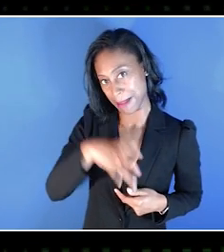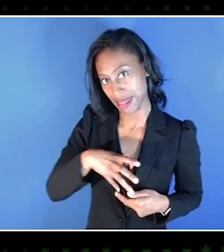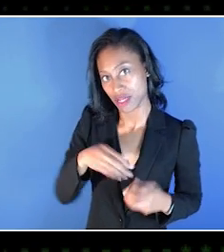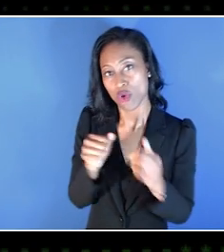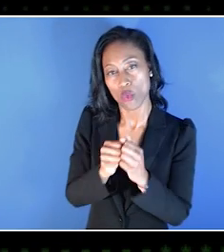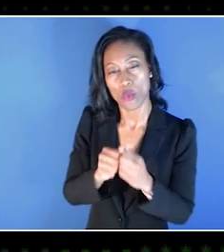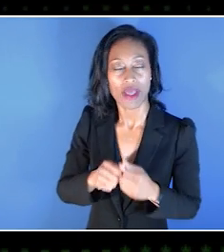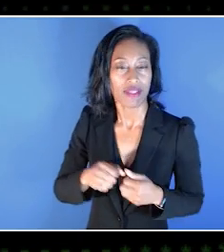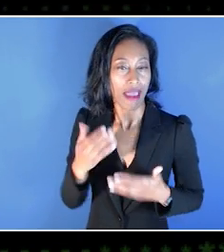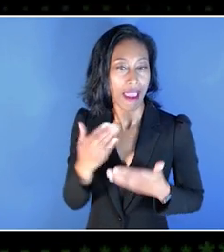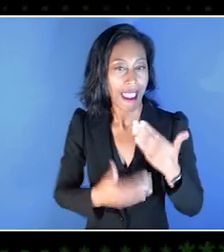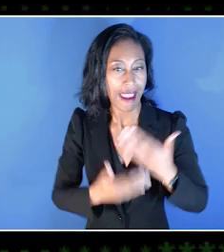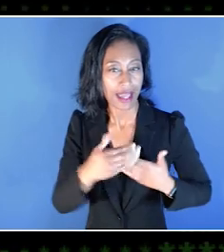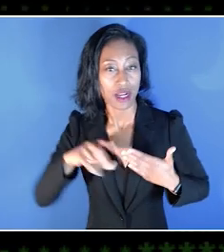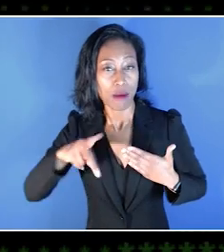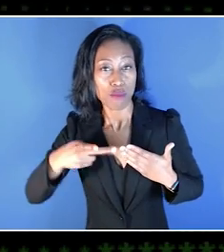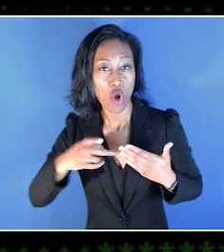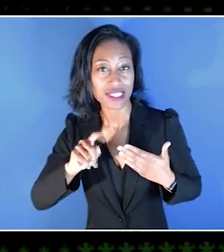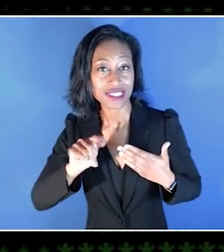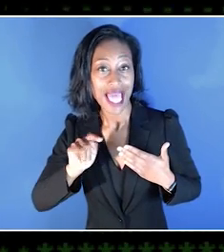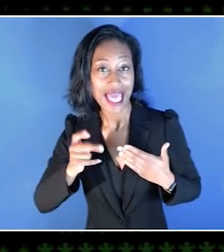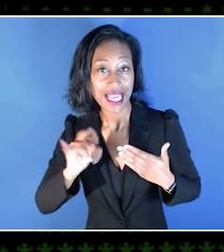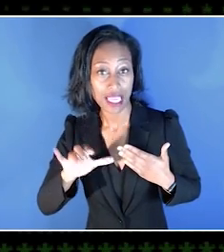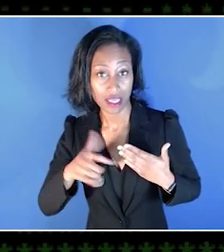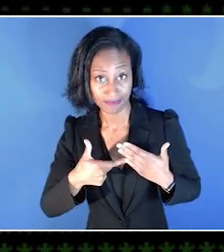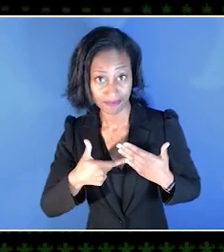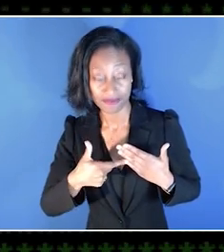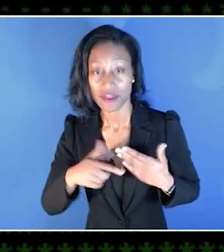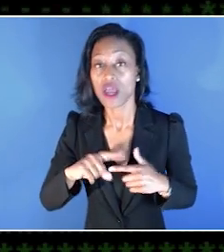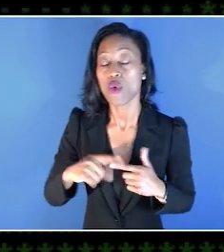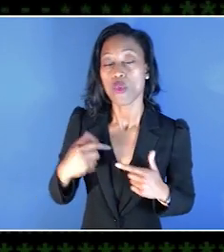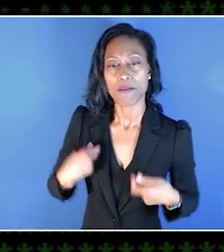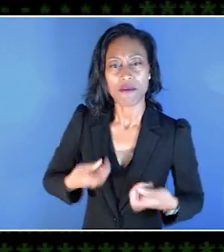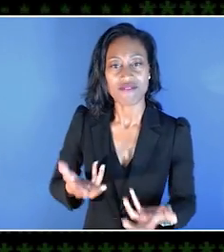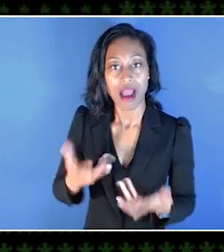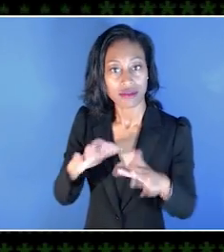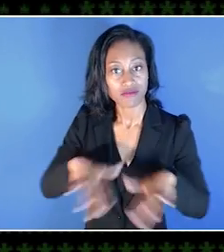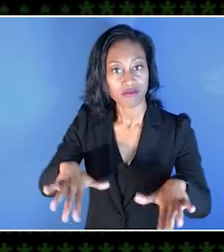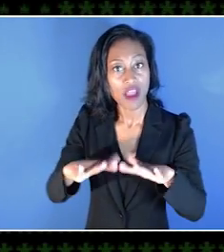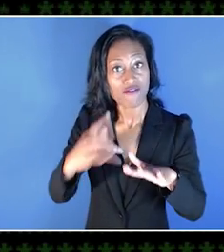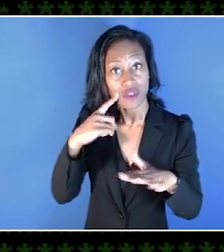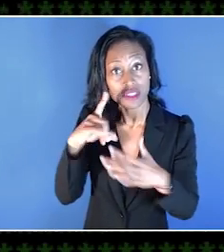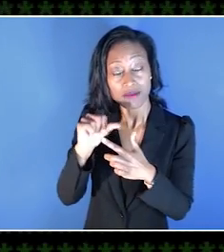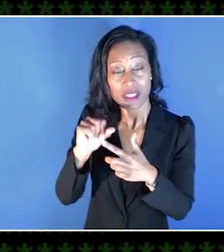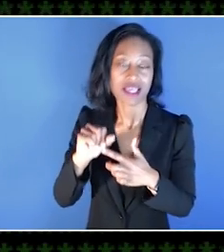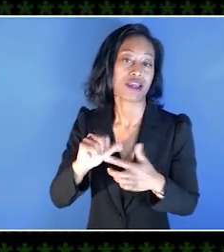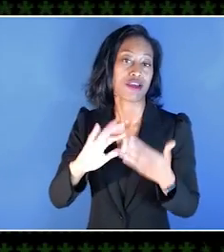And what we do here in the Lab is provide a space for the disability community to come and collaborate with Microsoft.